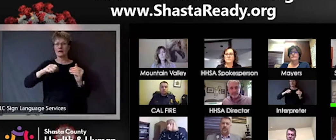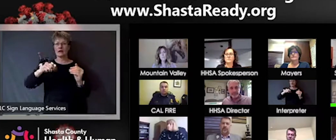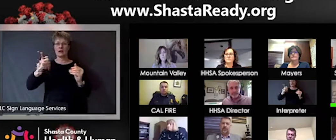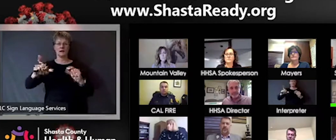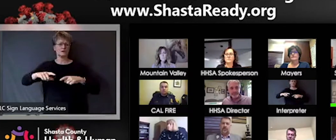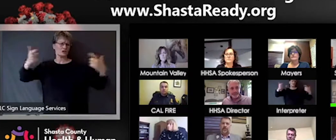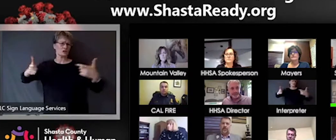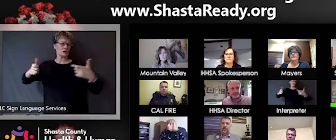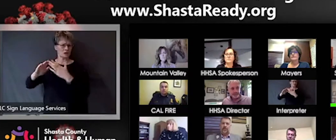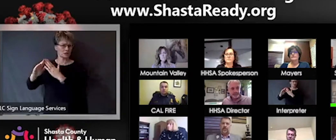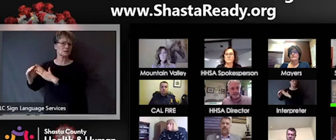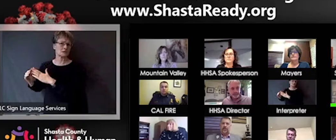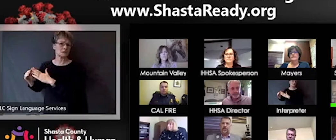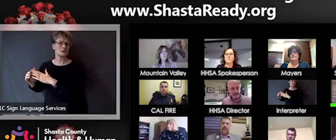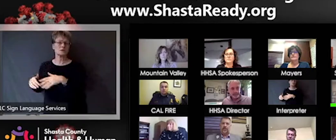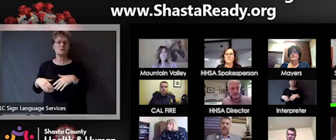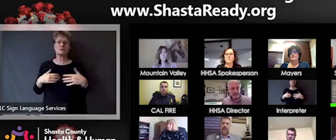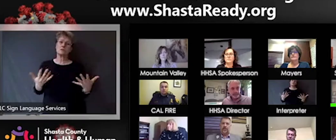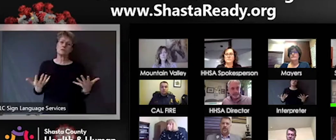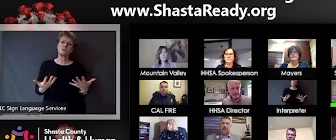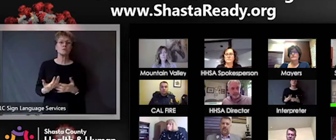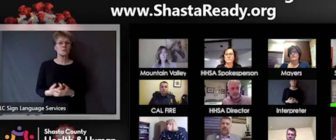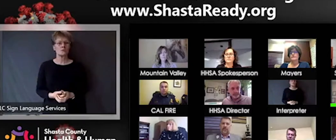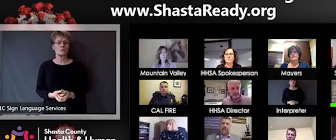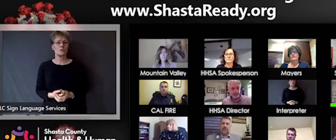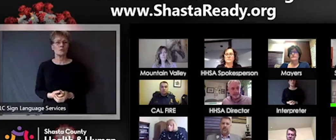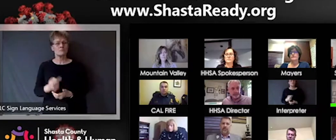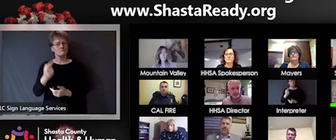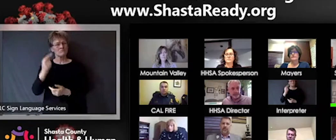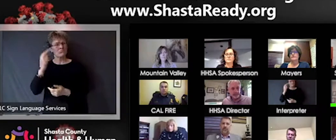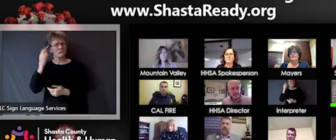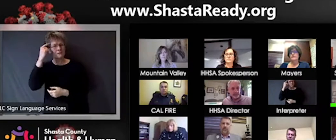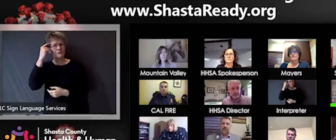state and so it's just something so mentally and just emotionally for all of